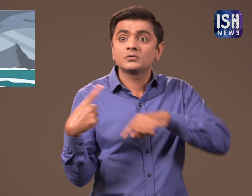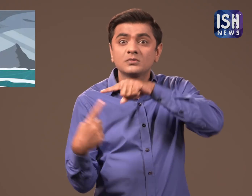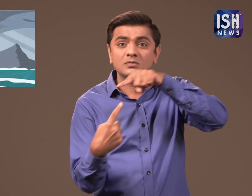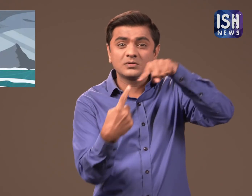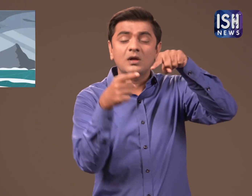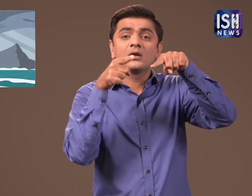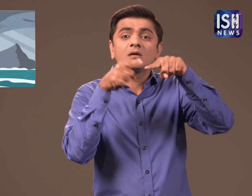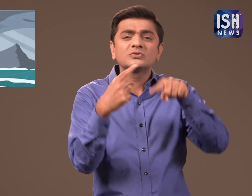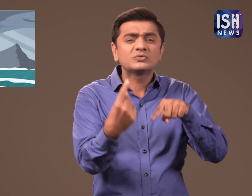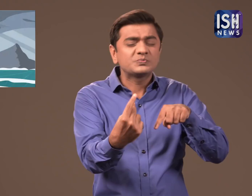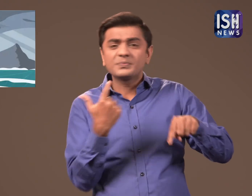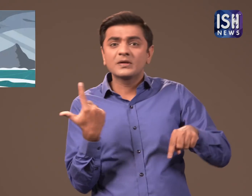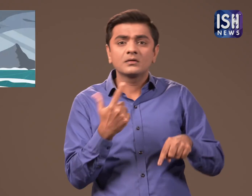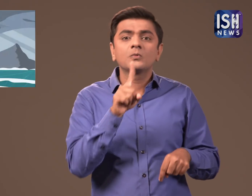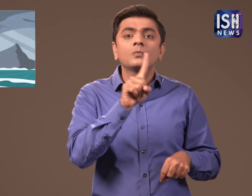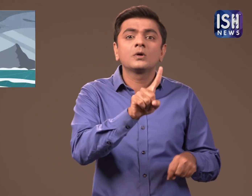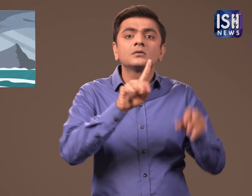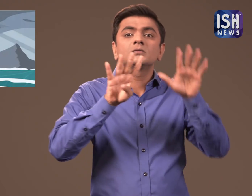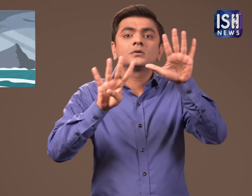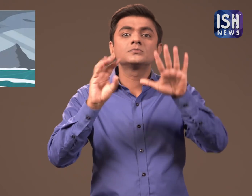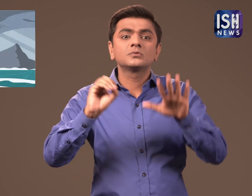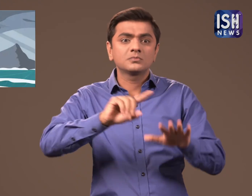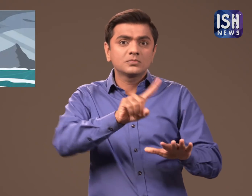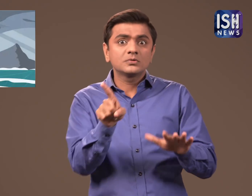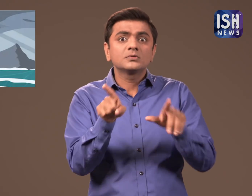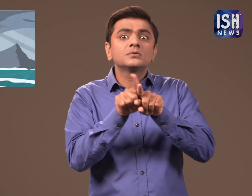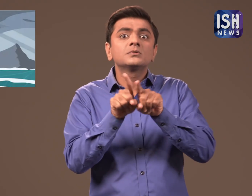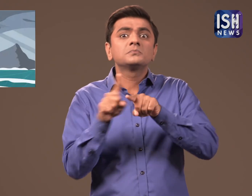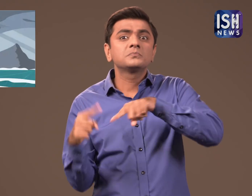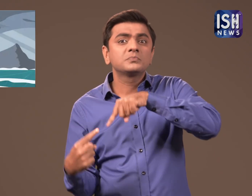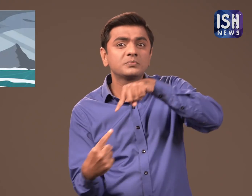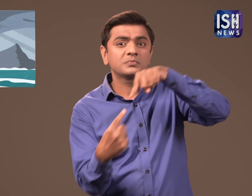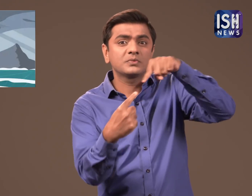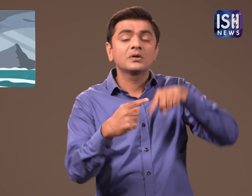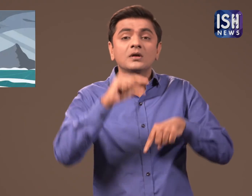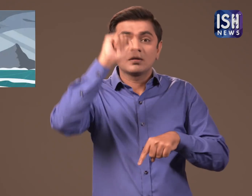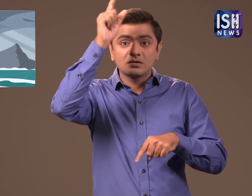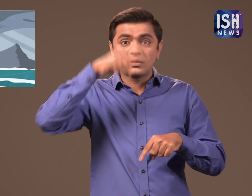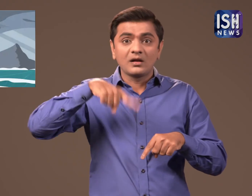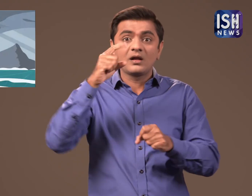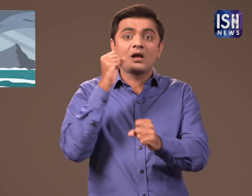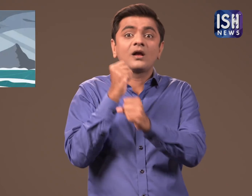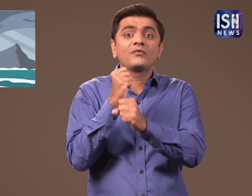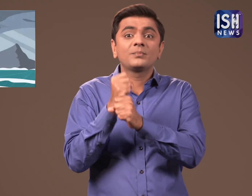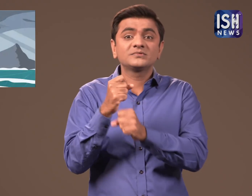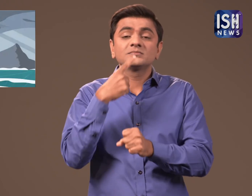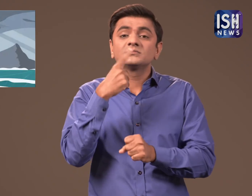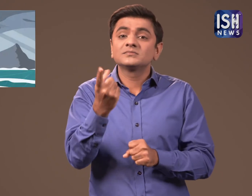The cyclone is travelling at a speed of 190 km/h. The Indian government